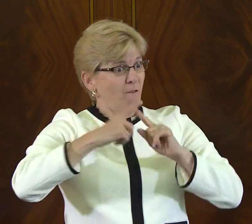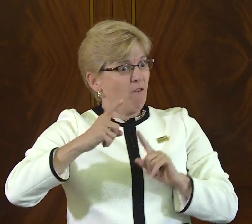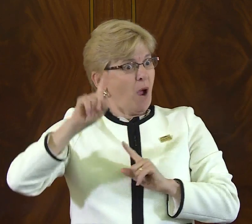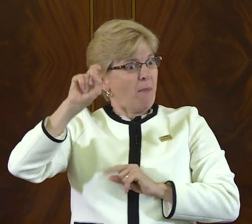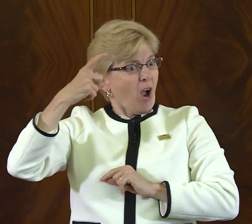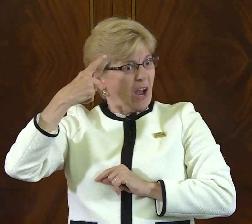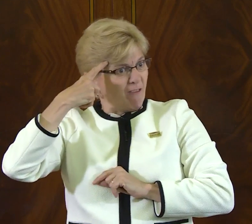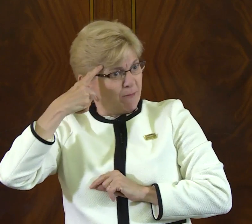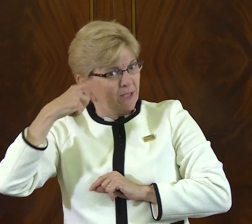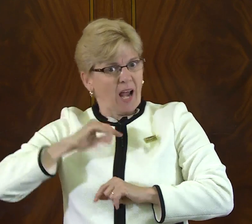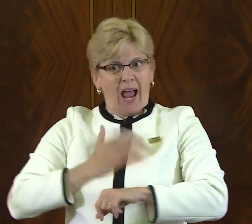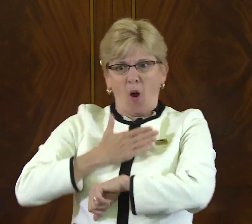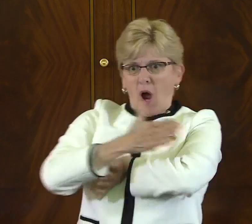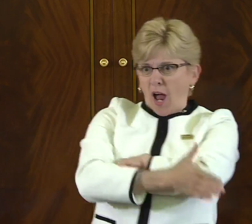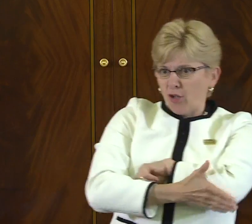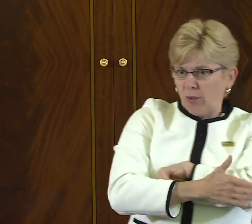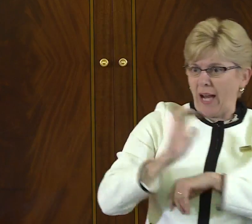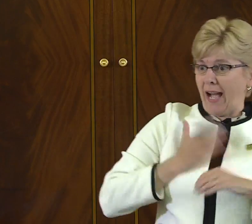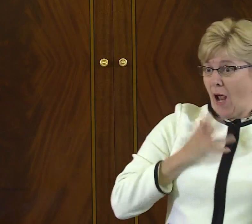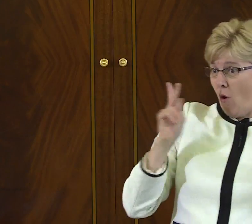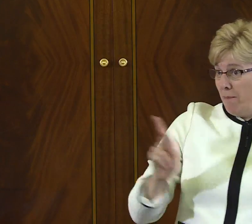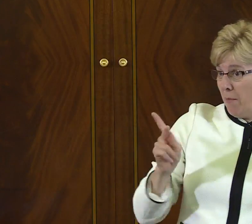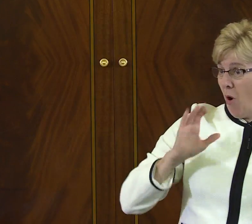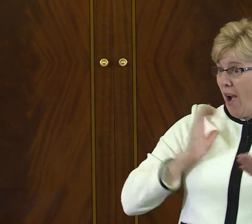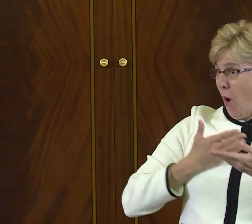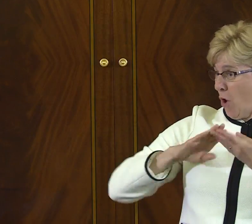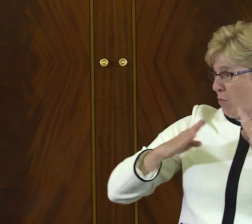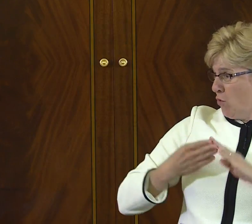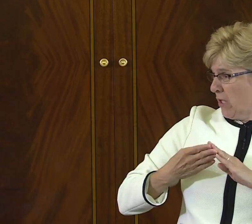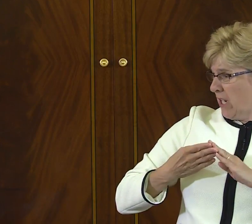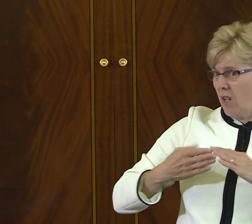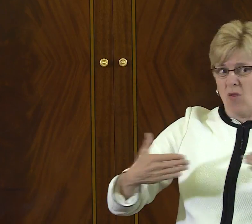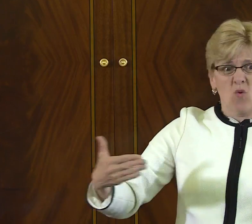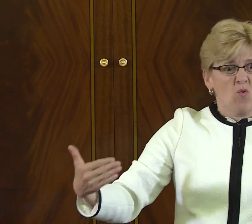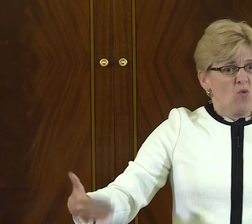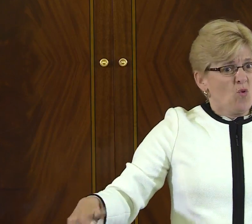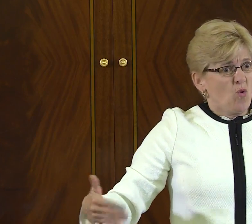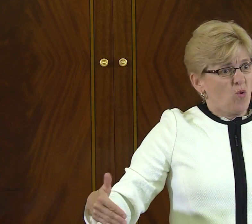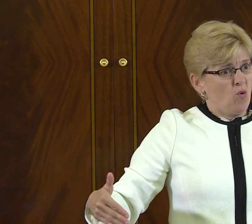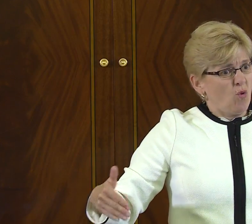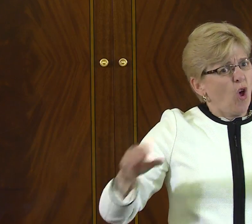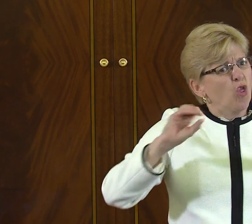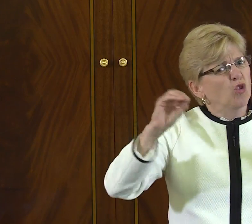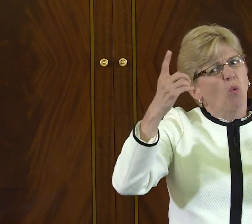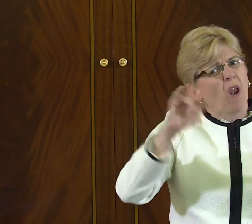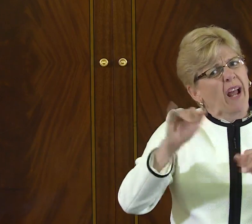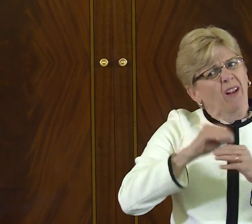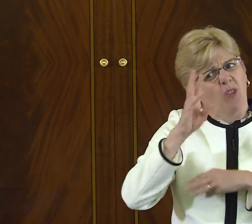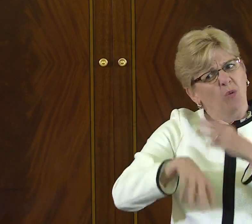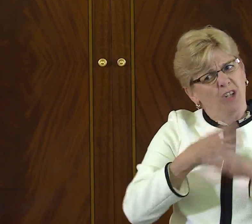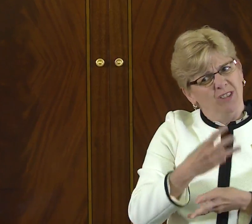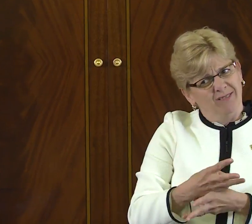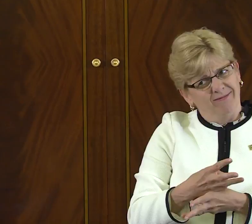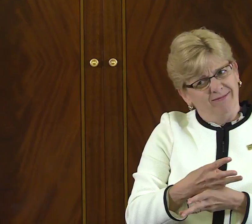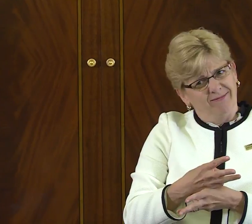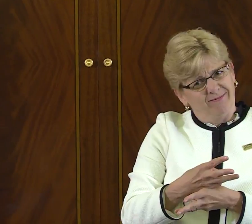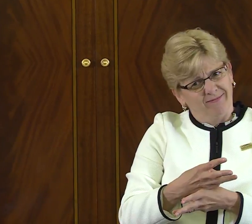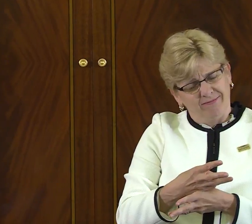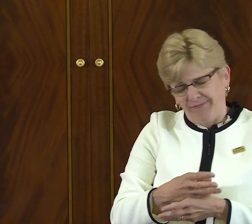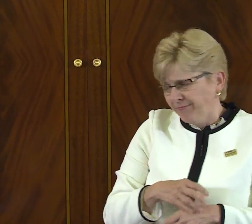for people of our community. That government and our country have allowed people in our community to have this opportunity is significant